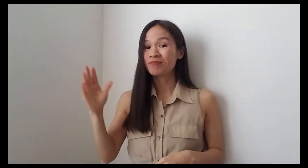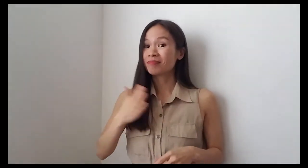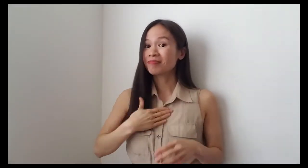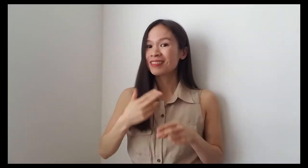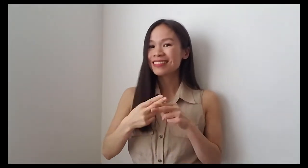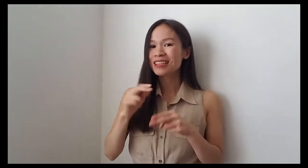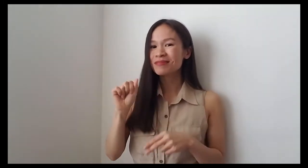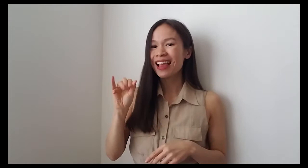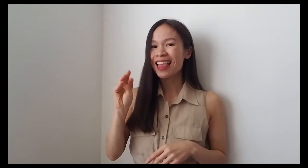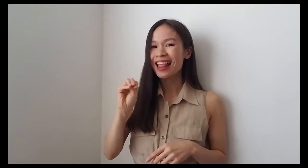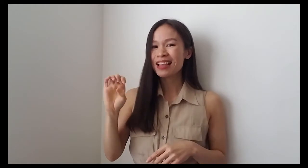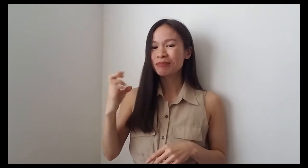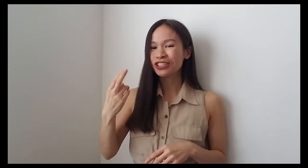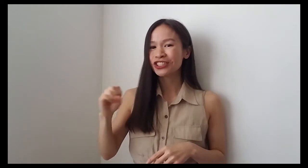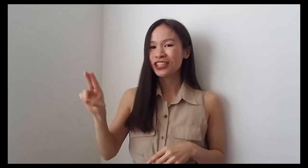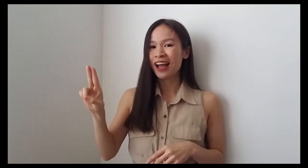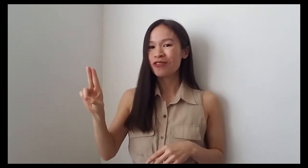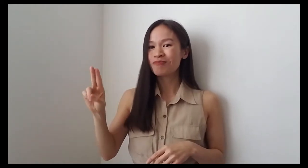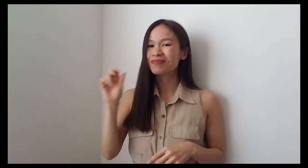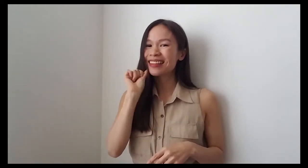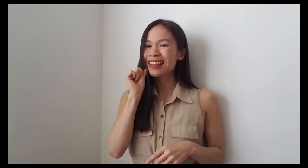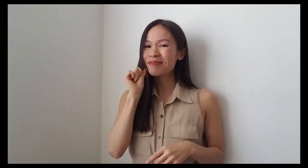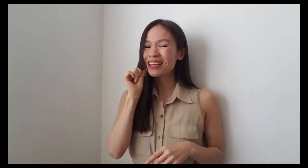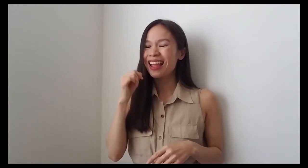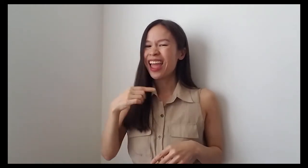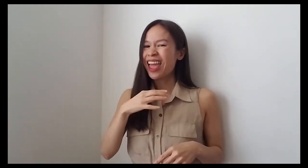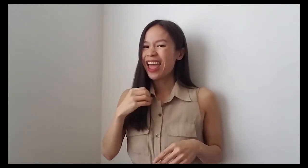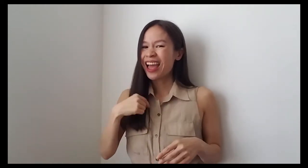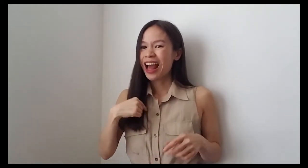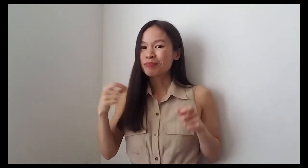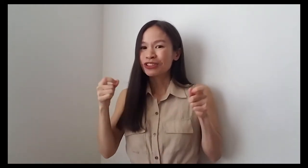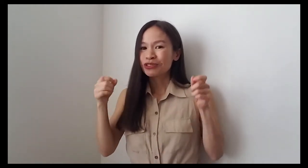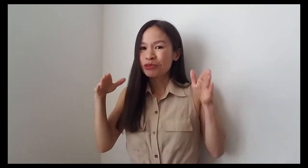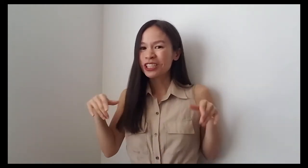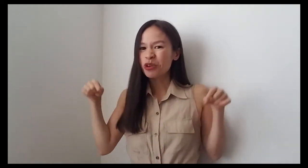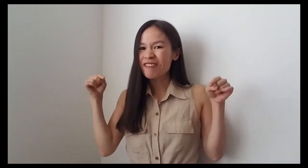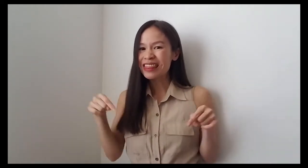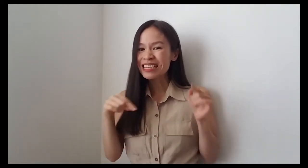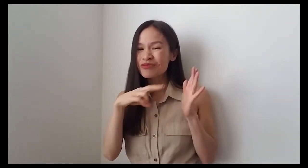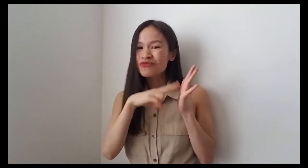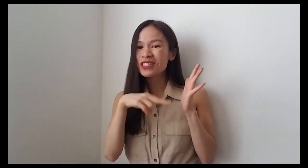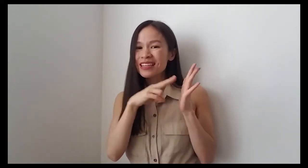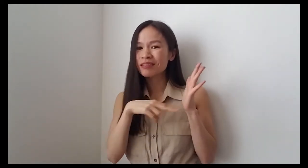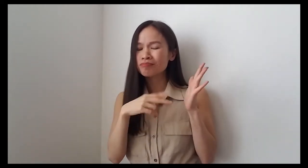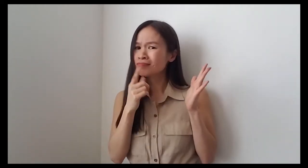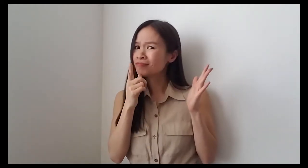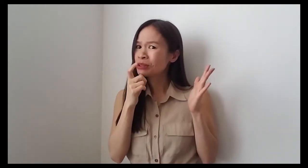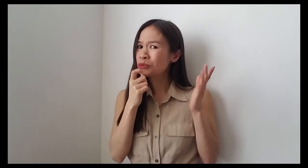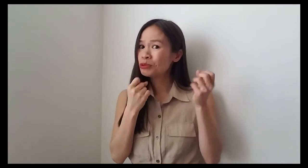My name is Aimee Chou and I am the director of this reading.